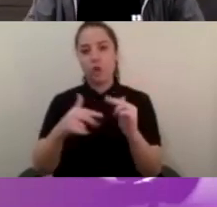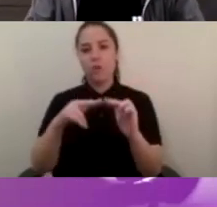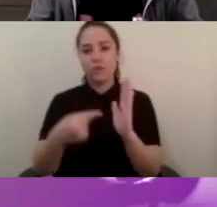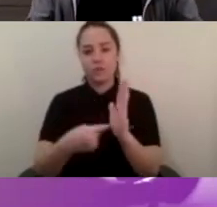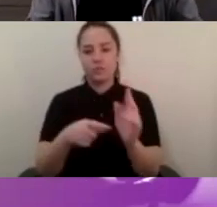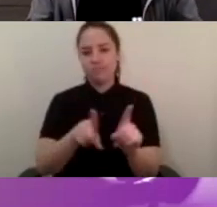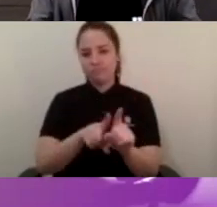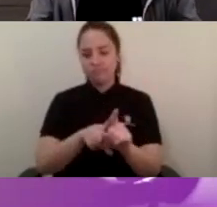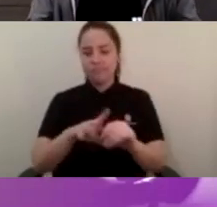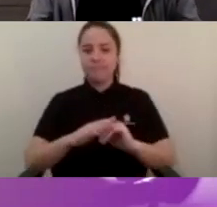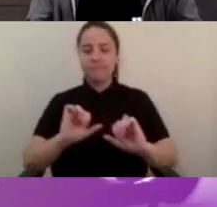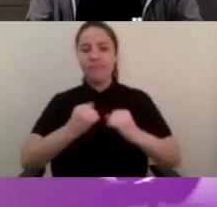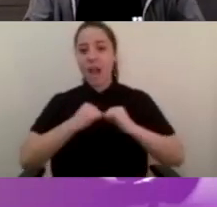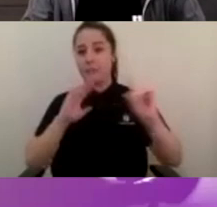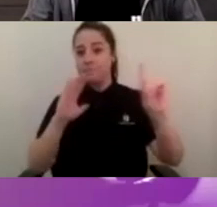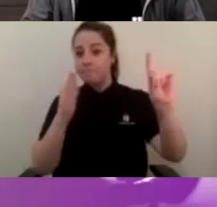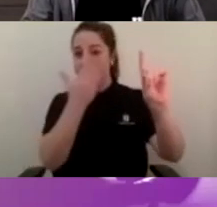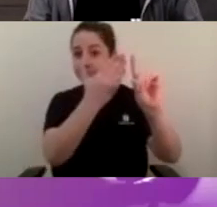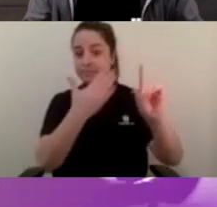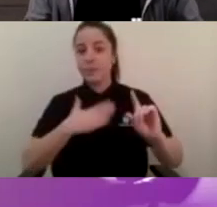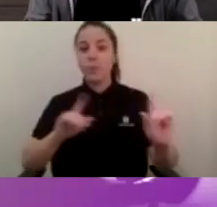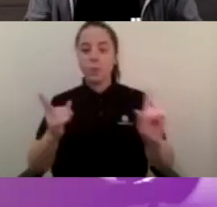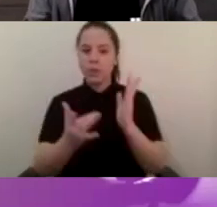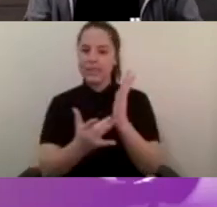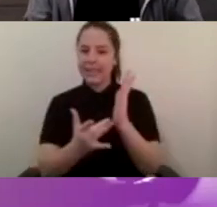technology and innovation being bought to bear